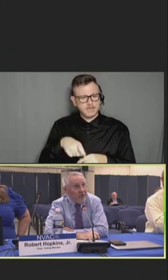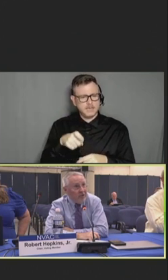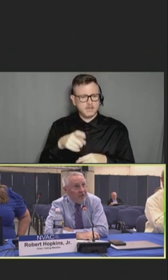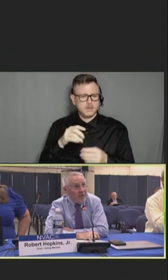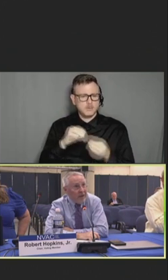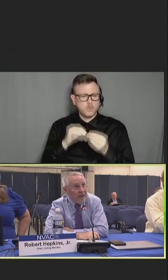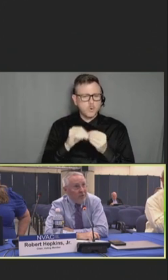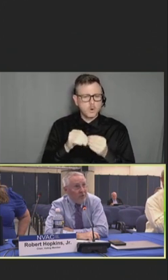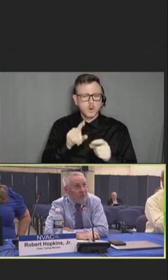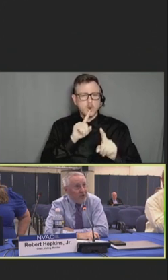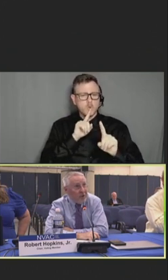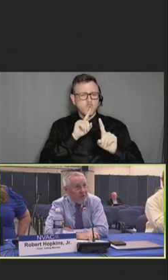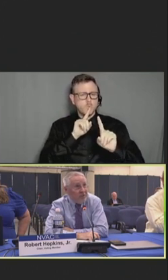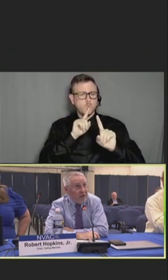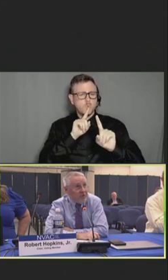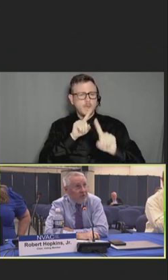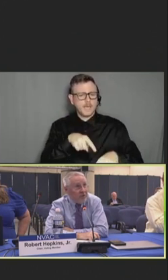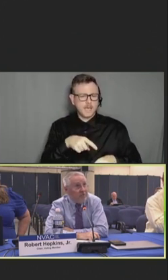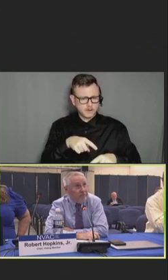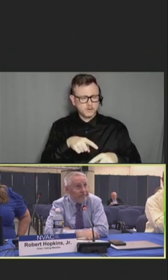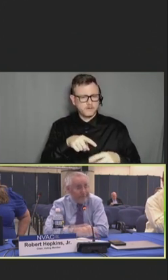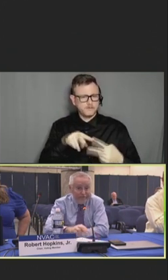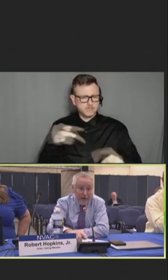that we had with first-generation vaccines. Robert Swanson: Sure.